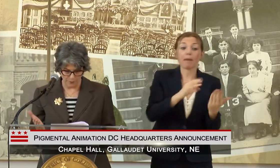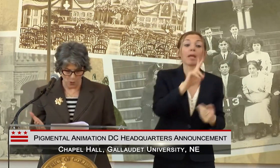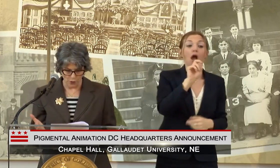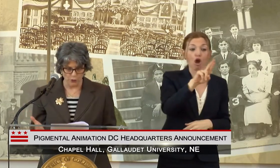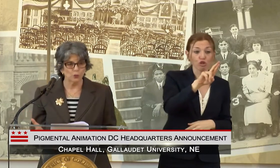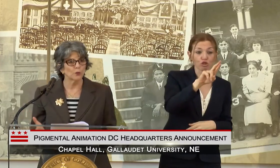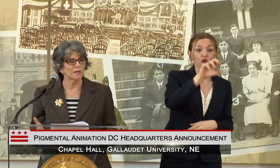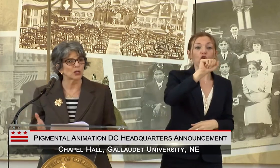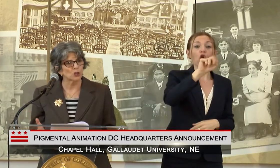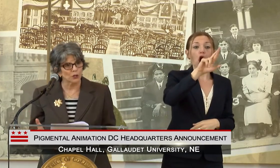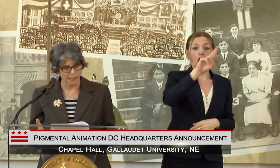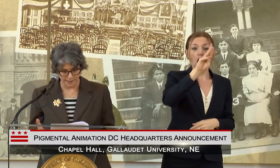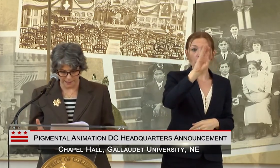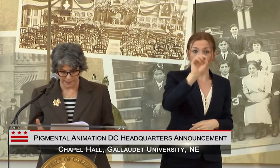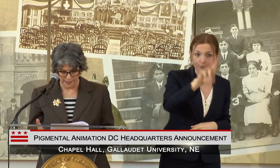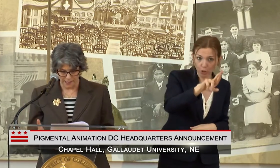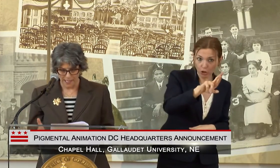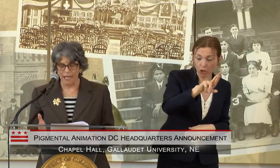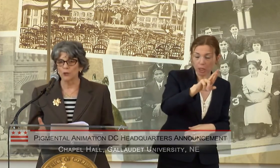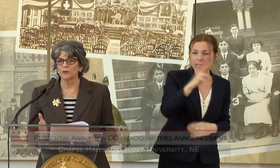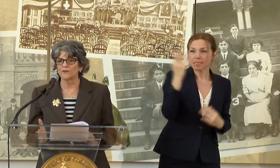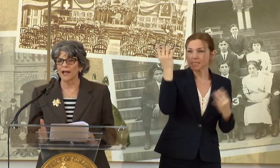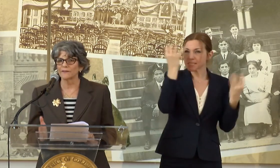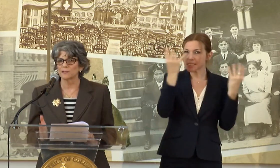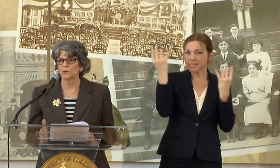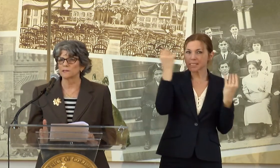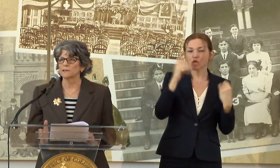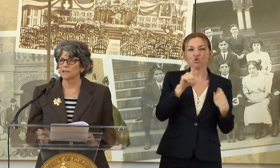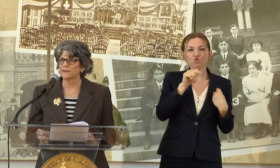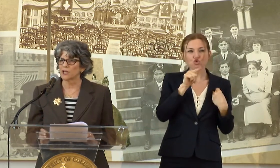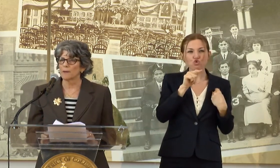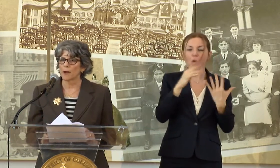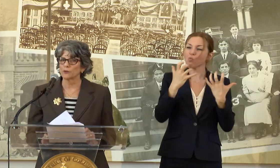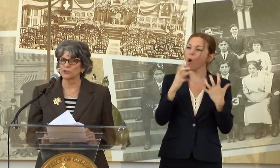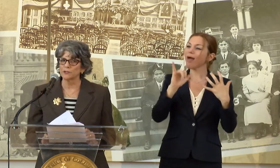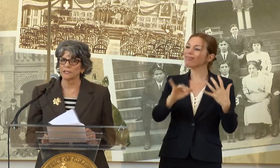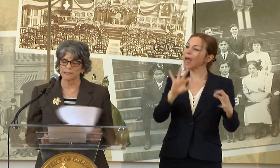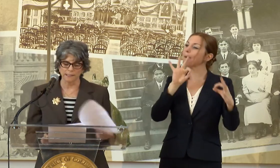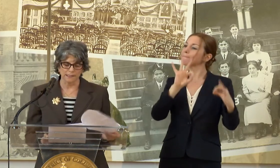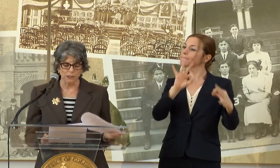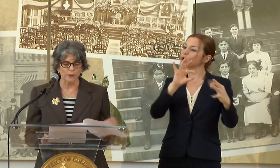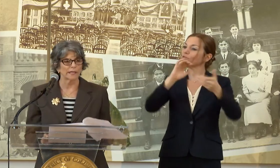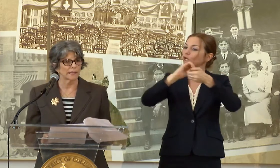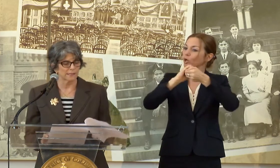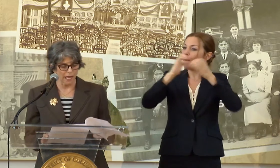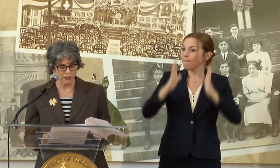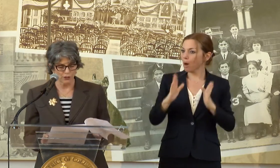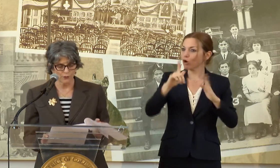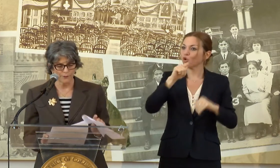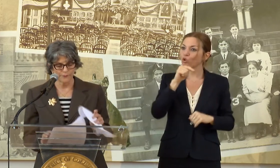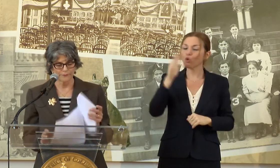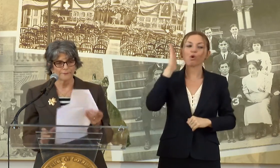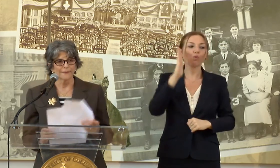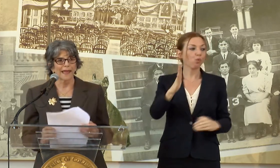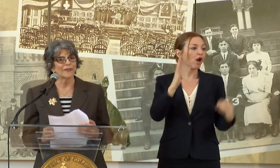A PARTNER WHO WOULD BE CURIOUS AND WHO WOULD FIND THIS ONCE IN A LIFETIME OPPORTUNITY AS EXHILARATING AS I DO.